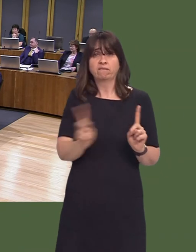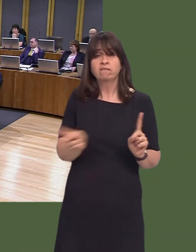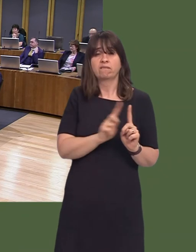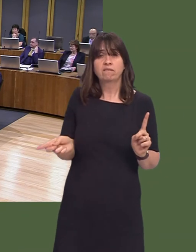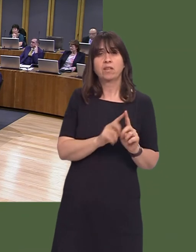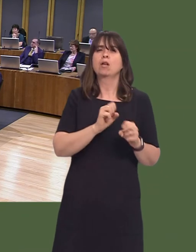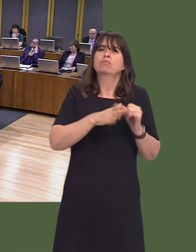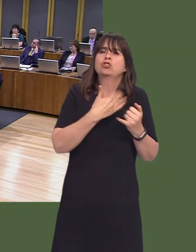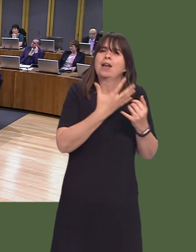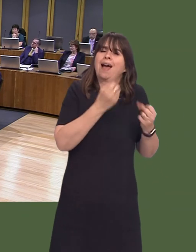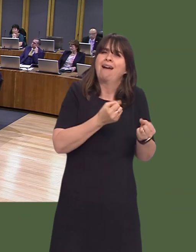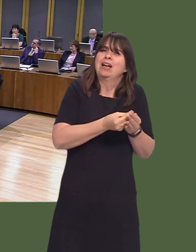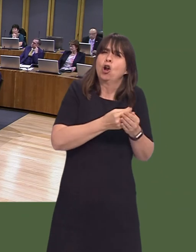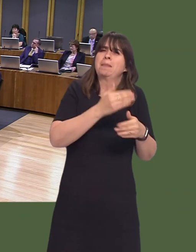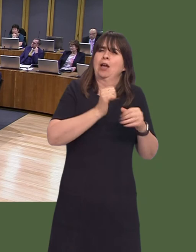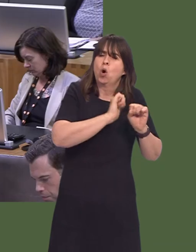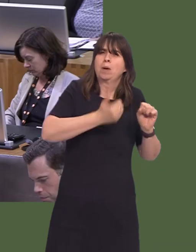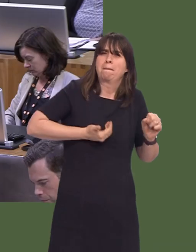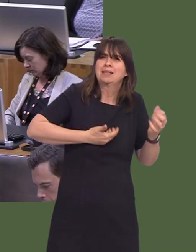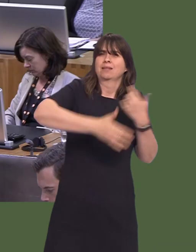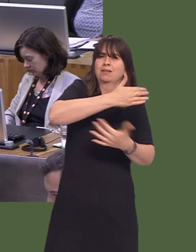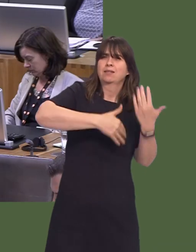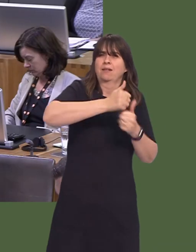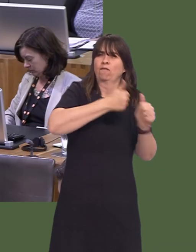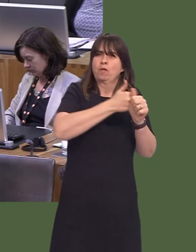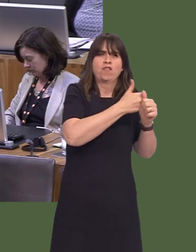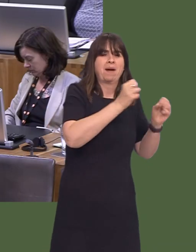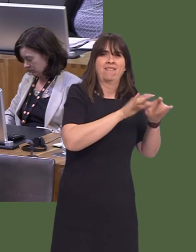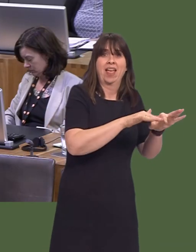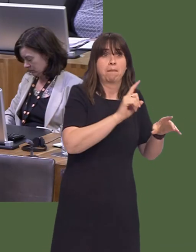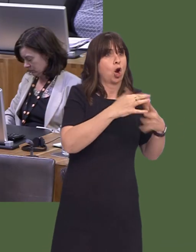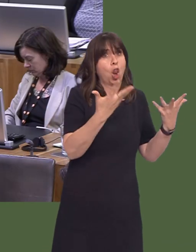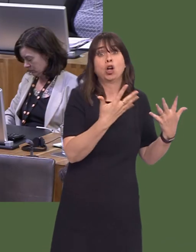Bridgend has its own economy and its own employers, Cardiff still is an important source of work.